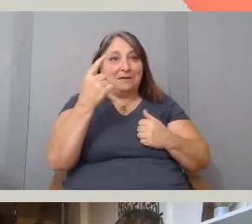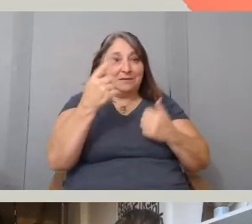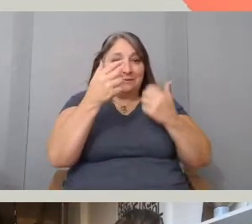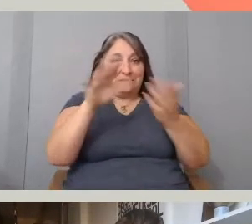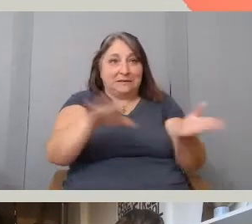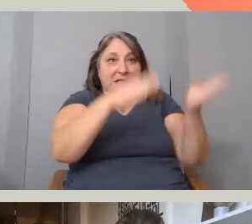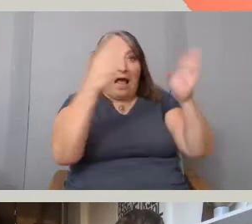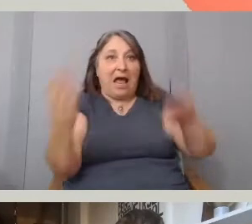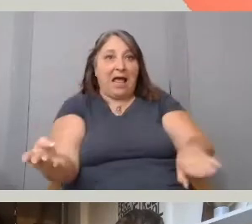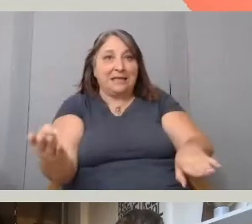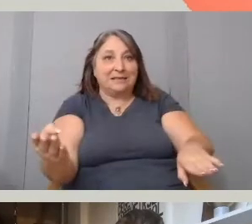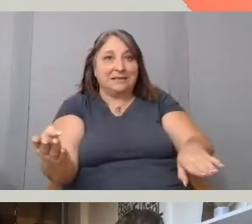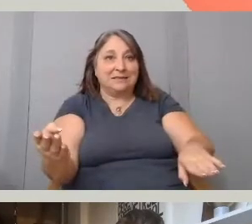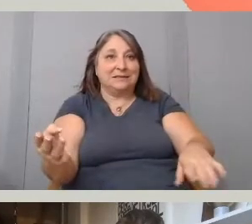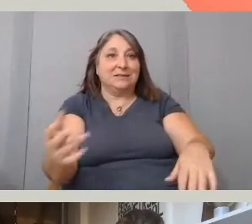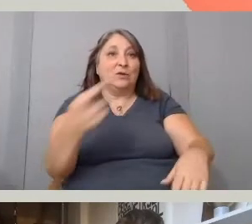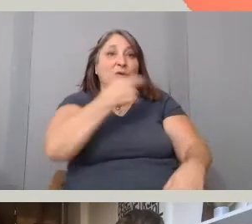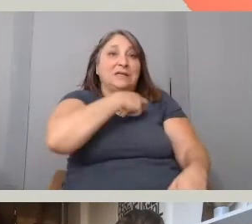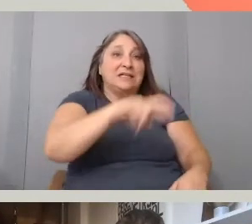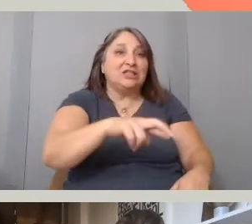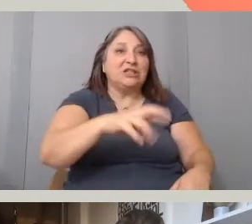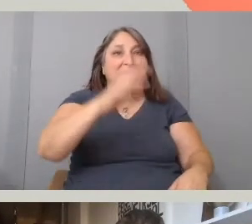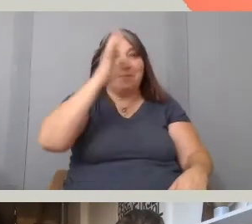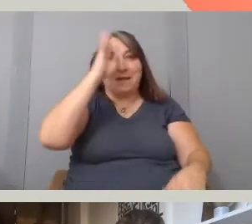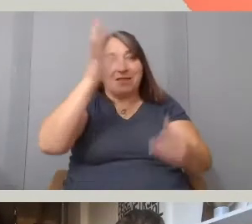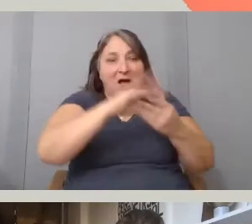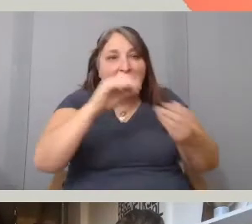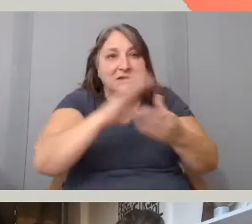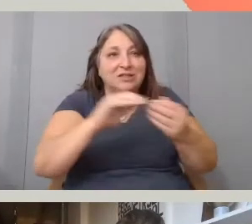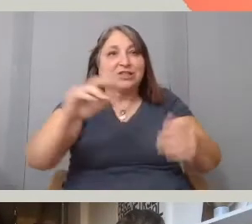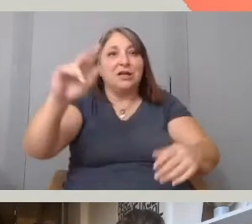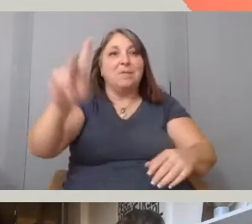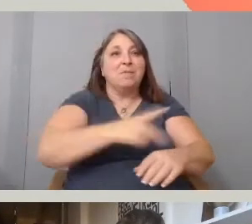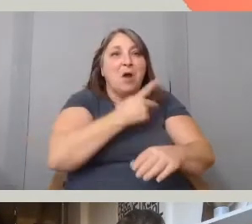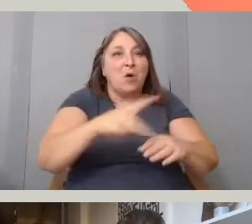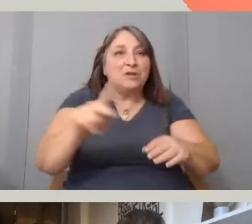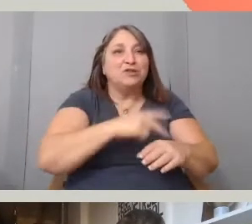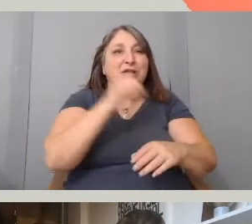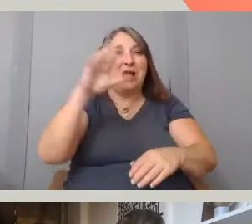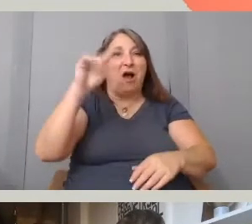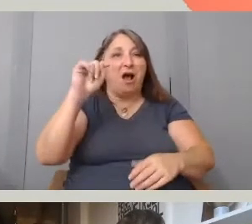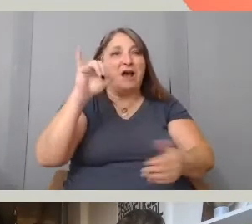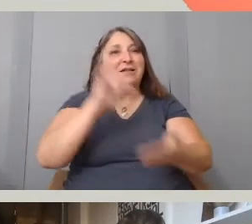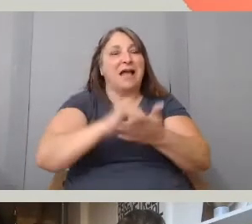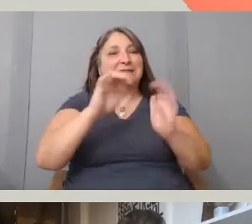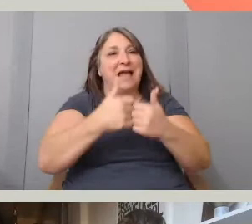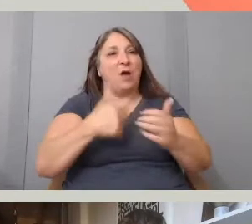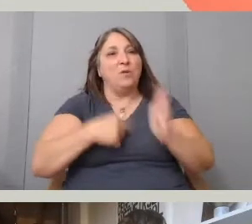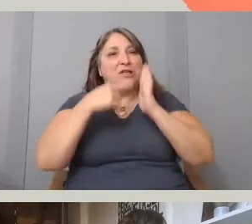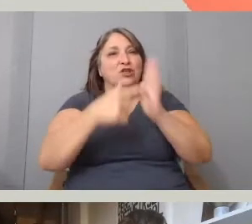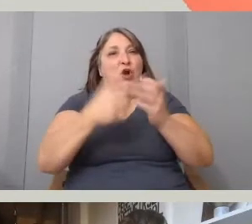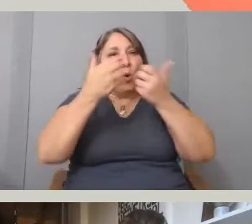mythology, religion, poetry, art these are actually the languages that we have to speak about loss. And I think there are ways that we can speak